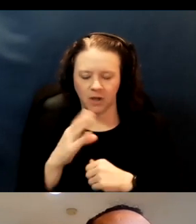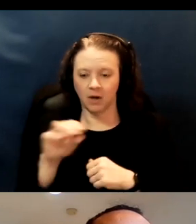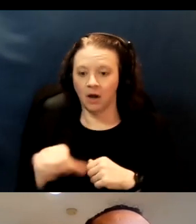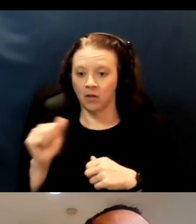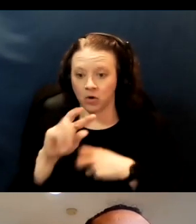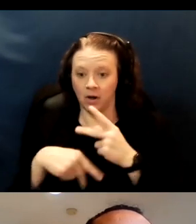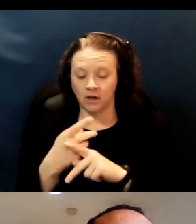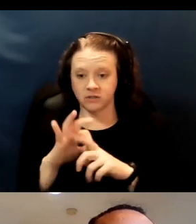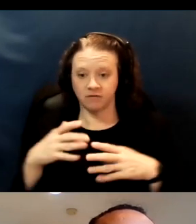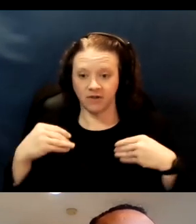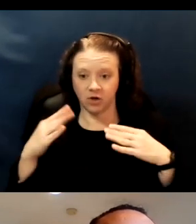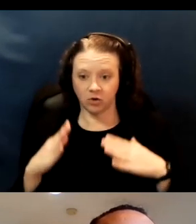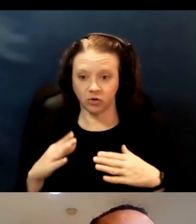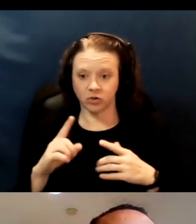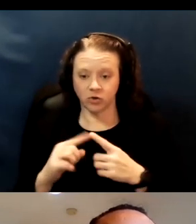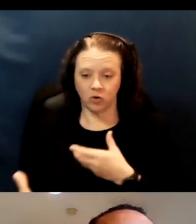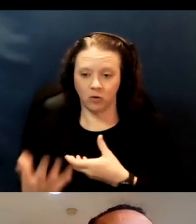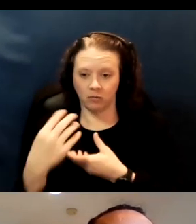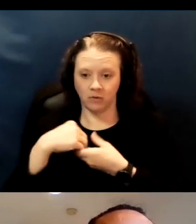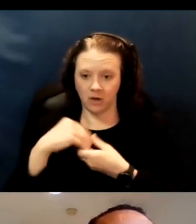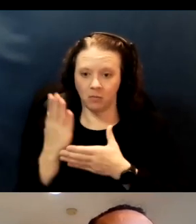to be part of our mobile vaccination pool.